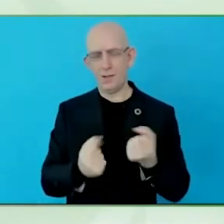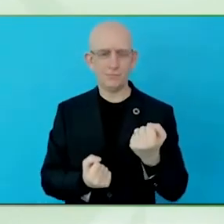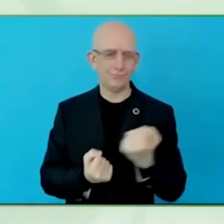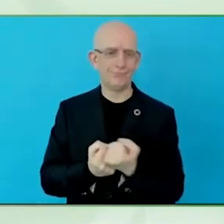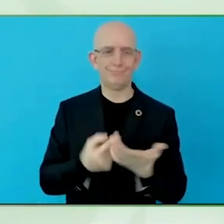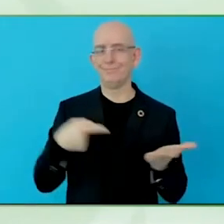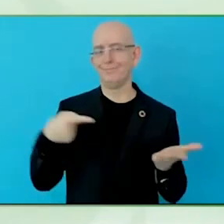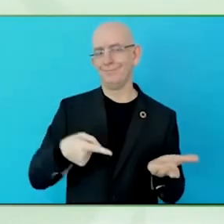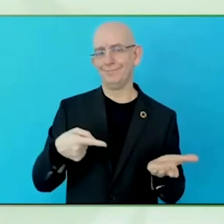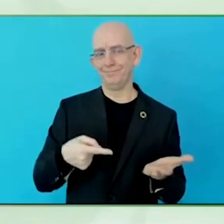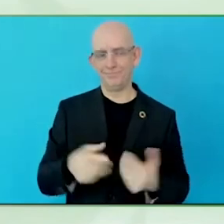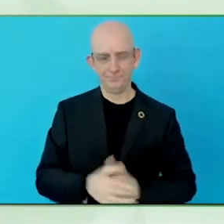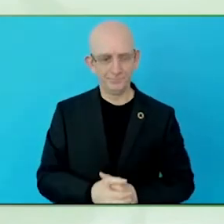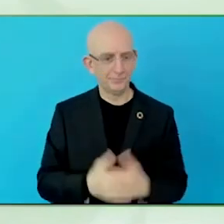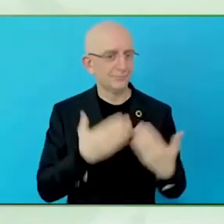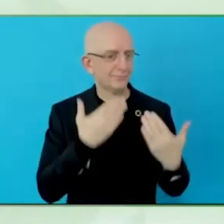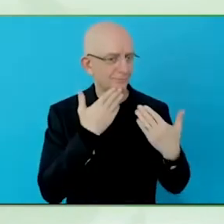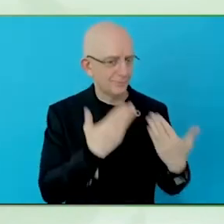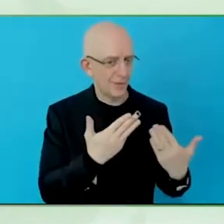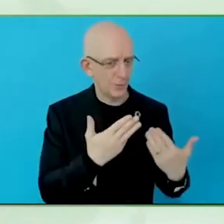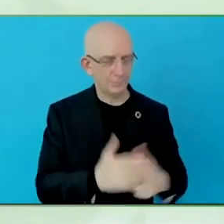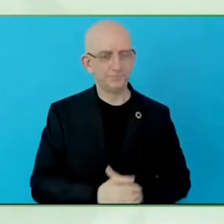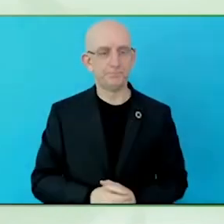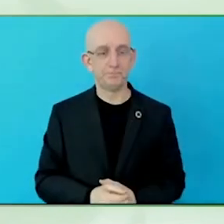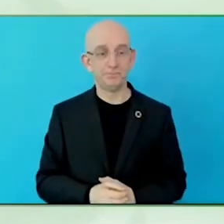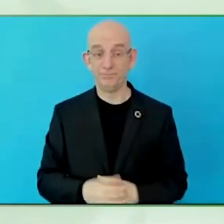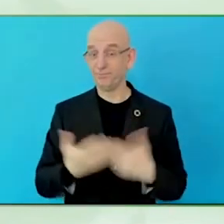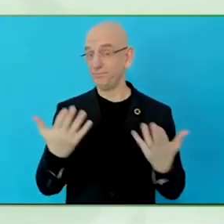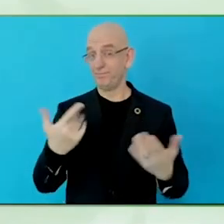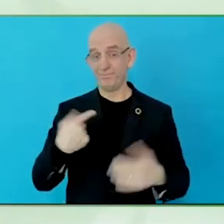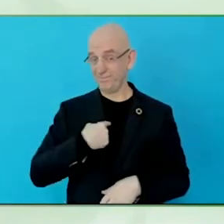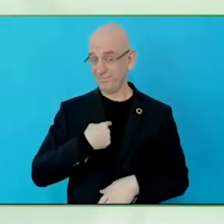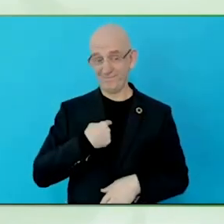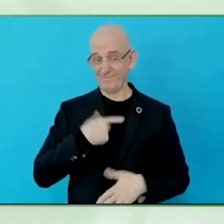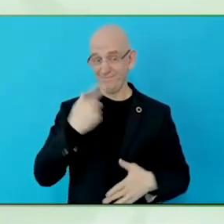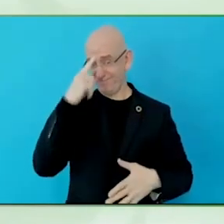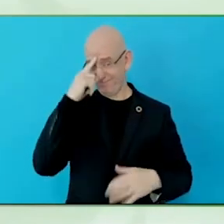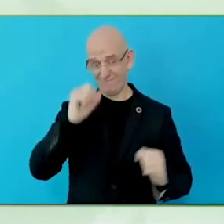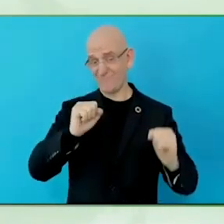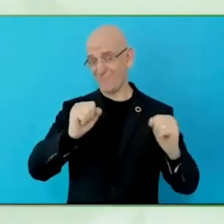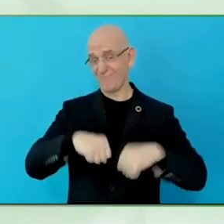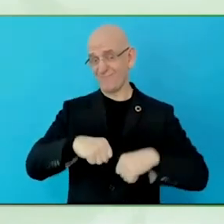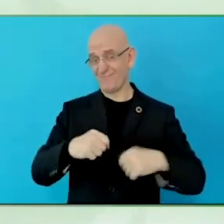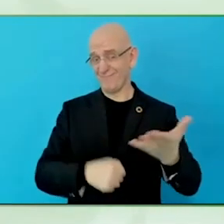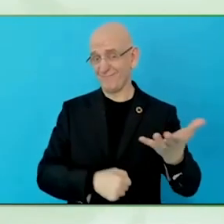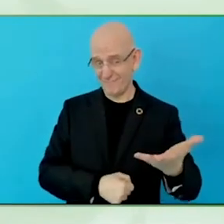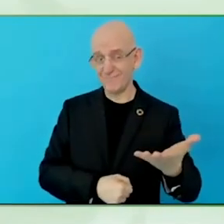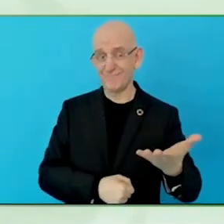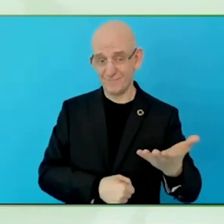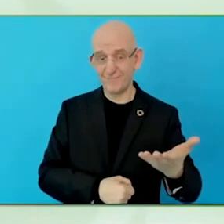view, that is so big that nobody can deny.